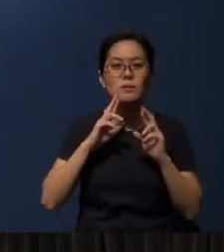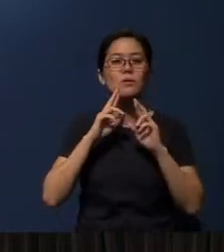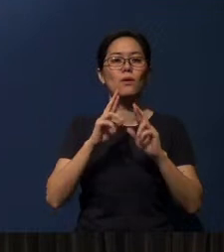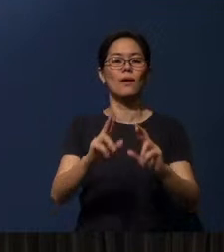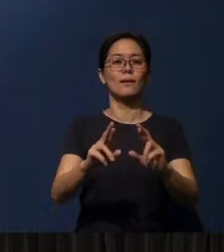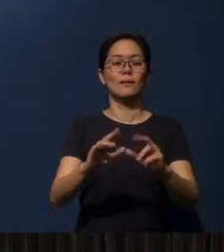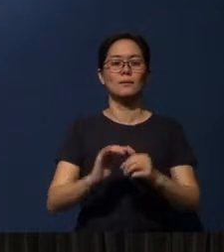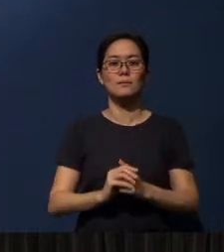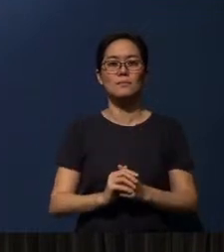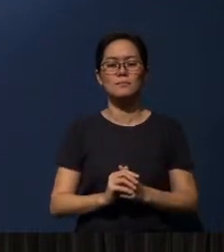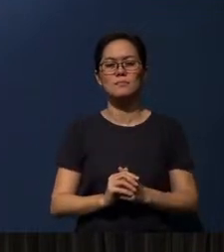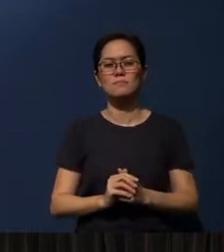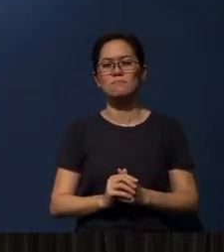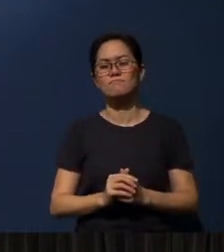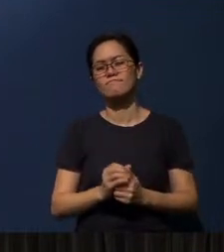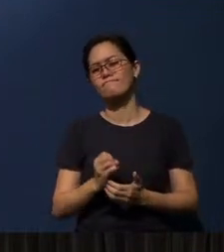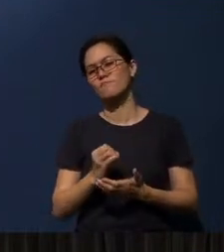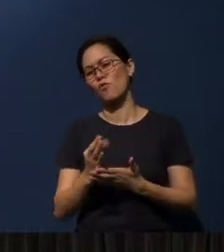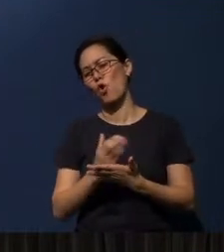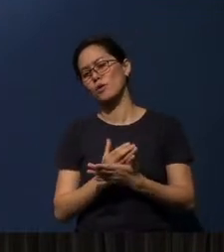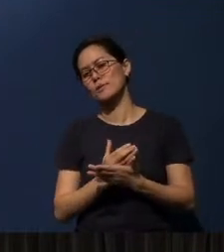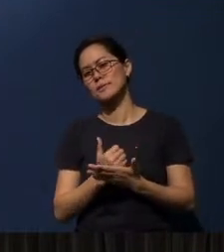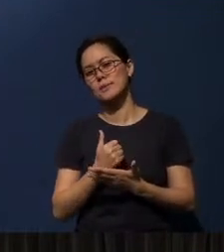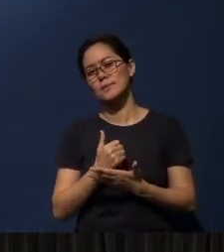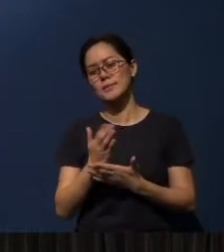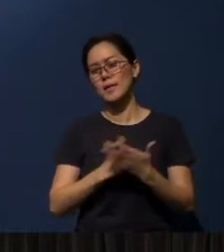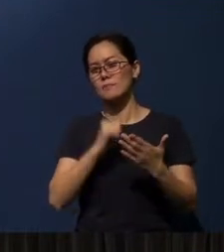Of course, some of us may not have come to Christ in that way.